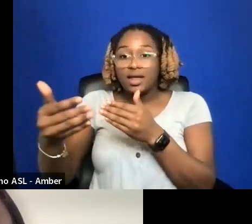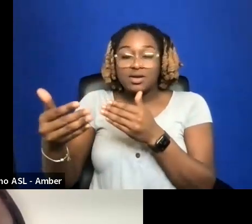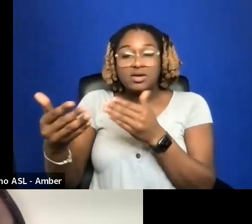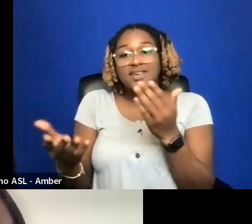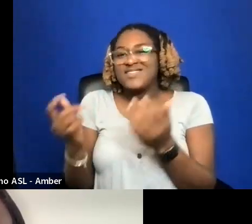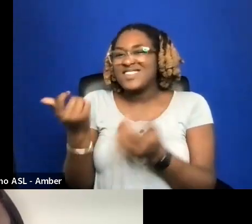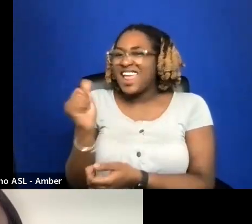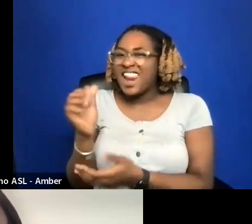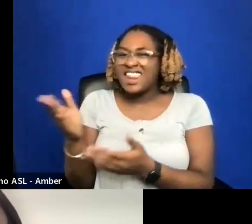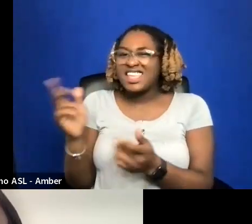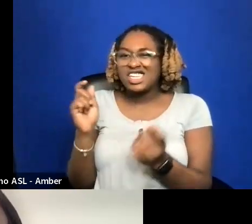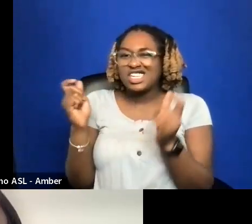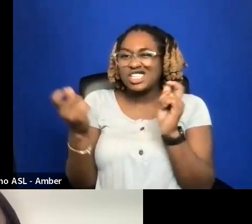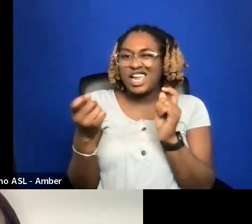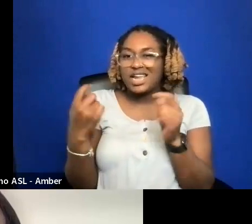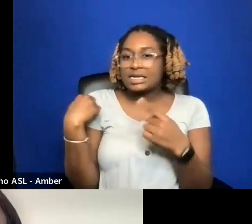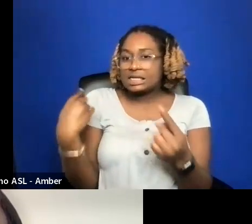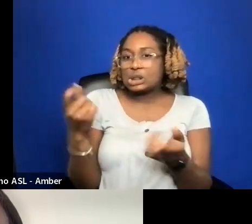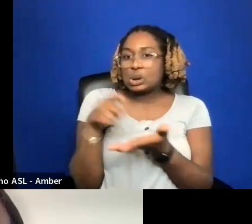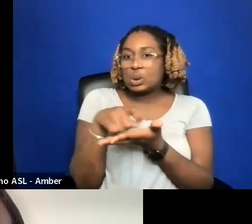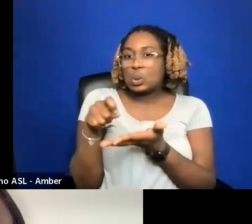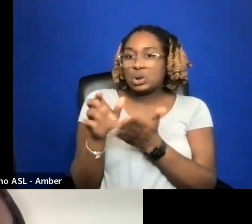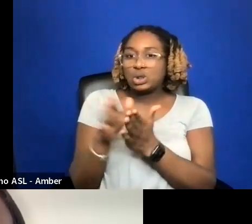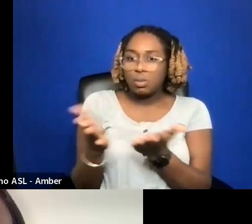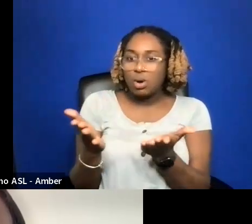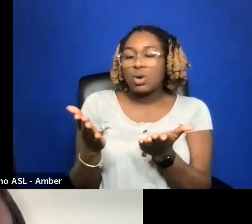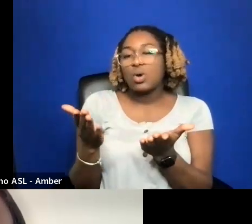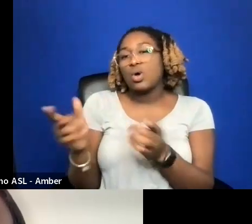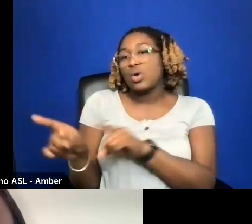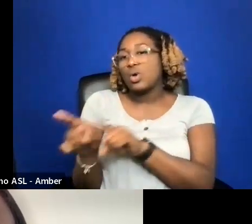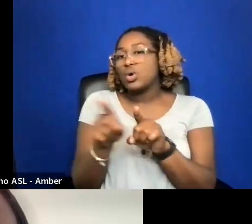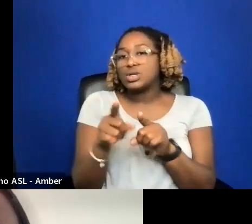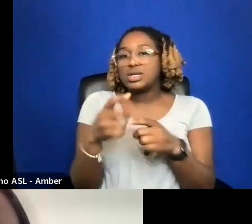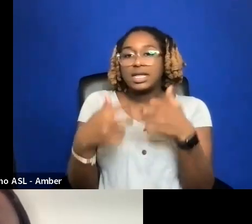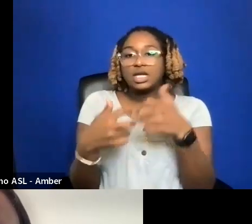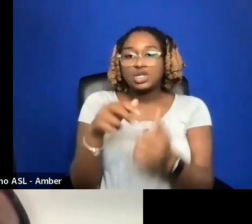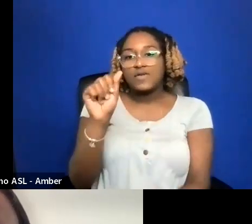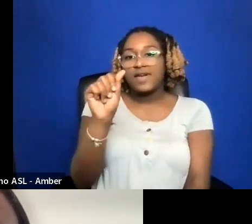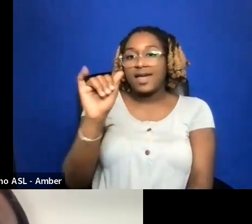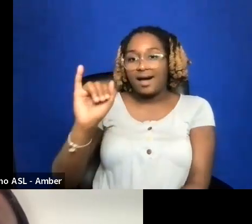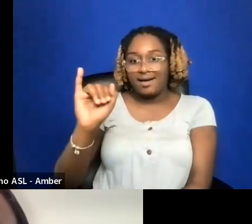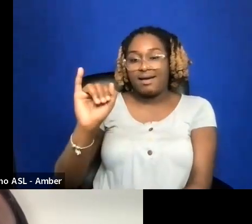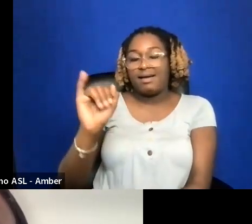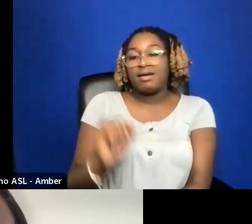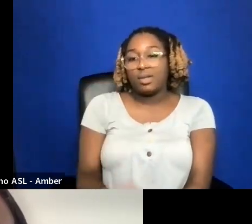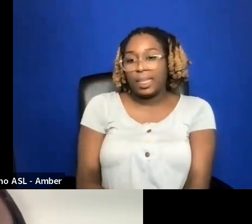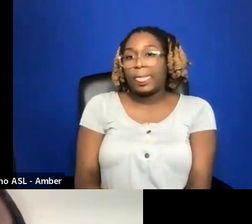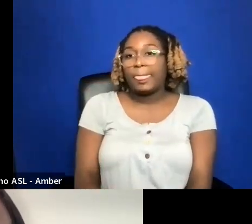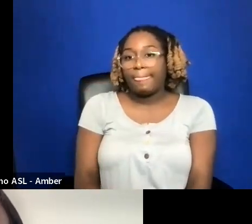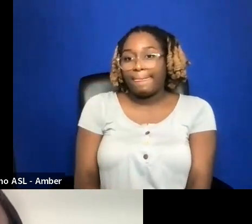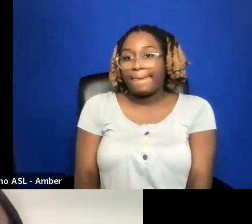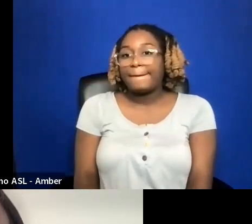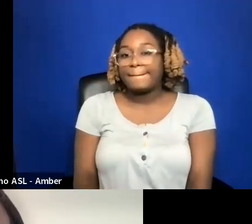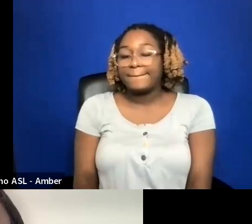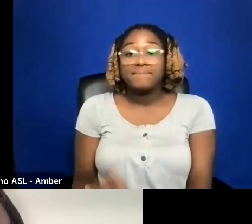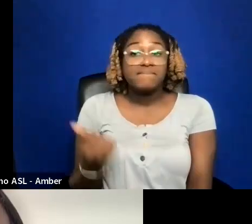ARE THERE THINGS YOU MIGHT INCLUDE IN A LATER BACK AND THE VERSION OF A I. ANYTHING YOU WOULD ADVISE